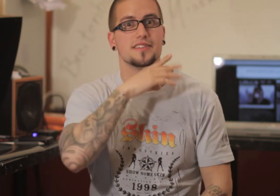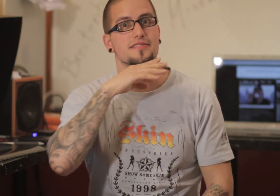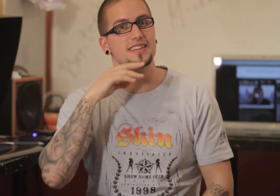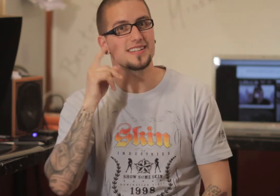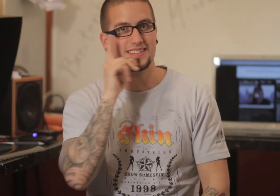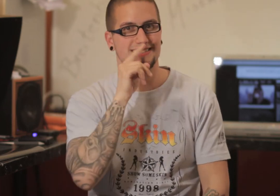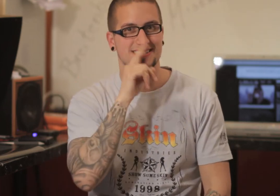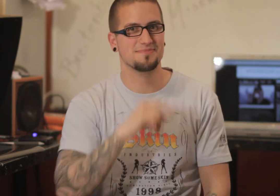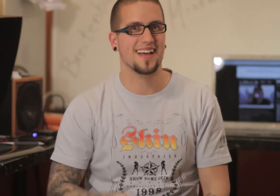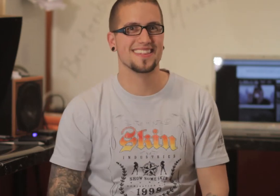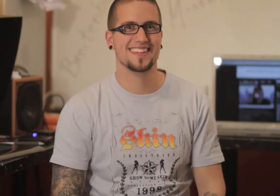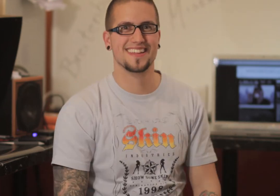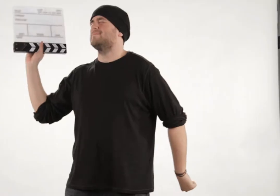Have fun!